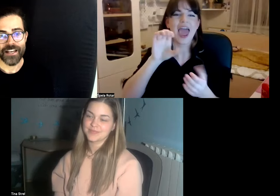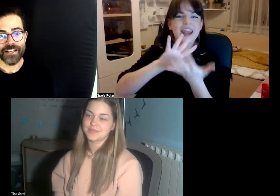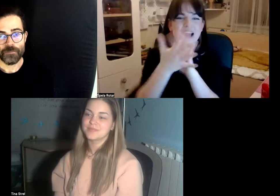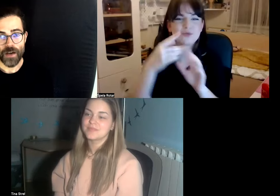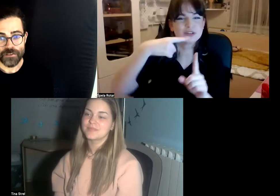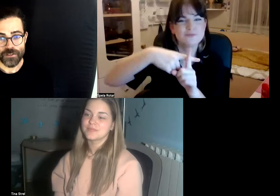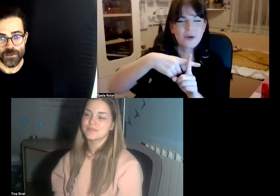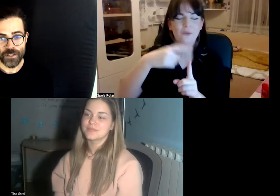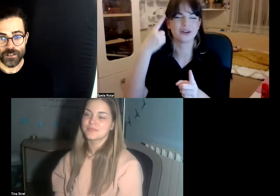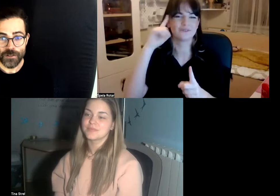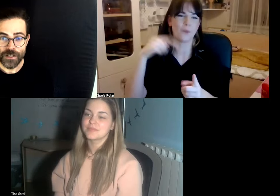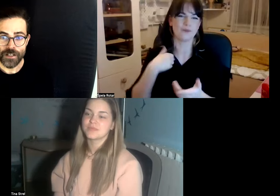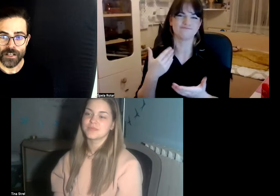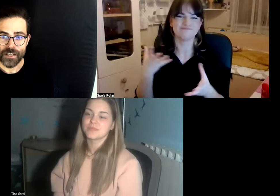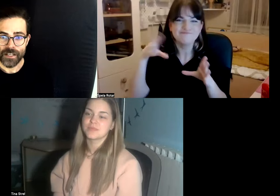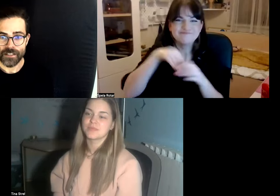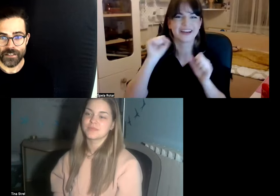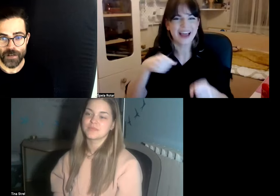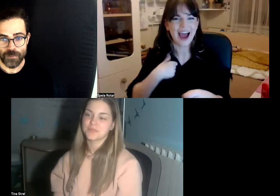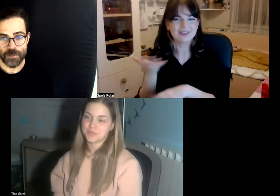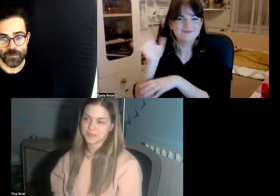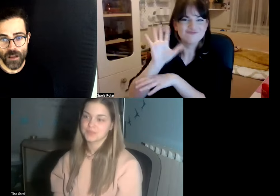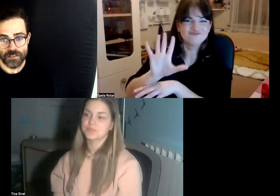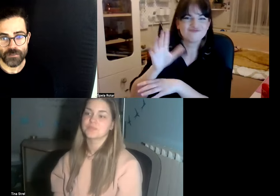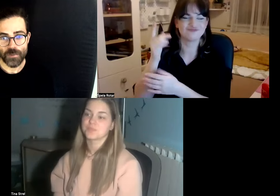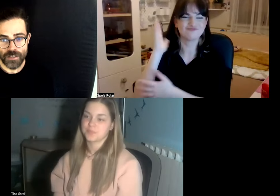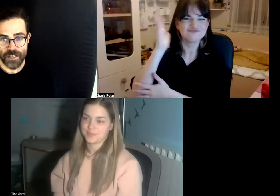and yeah path to inclusion it's an Erasmus Plus project